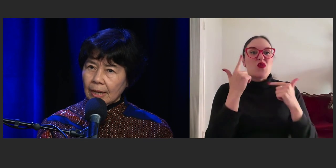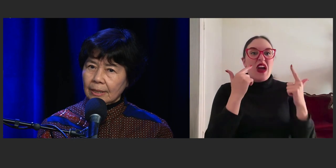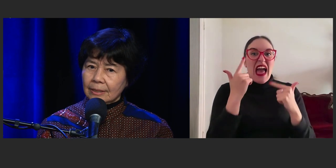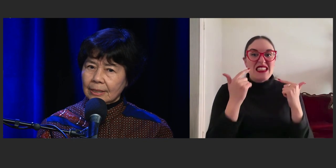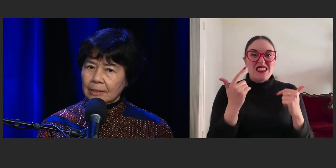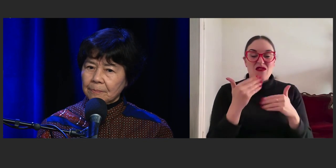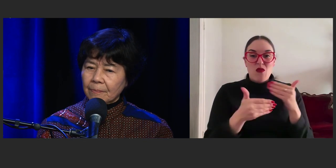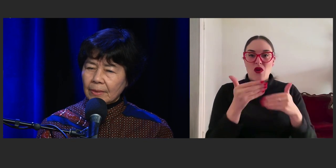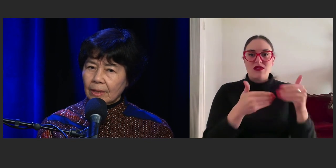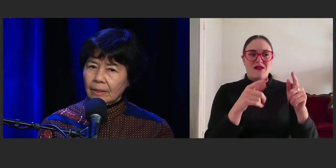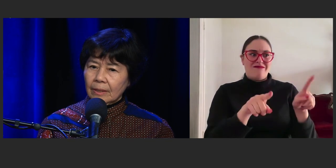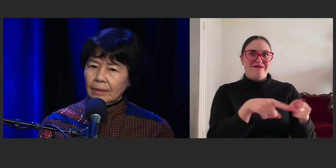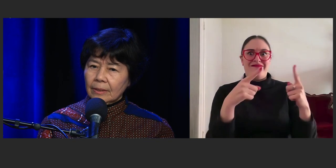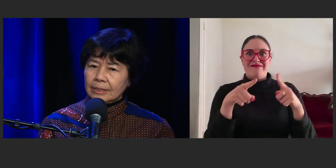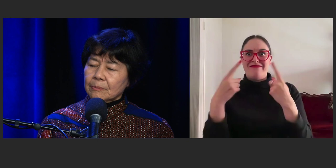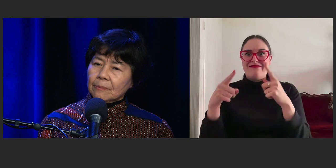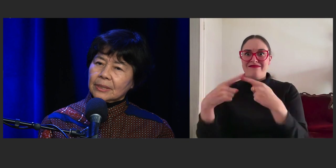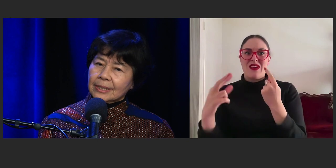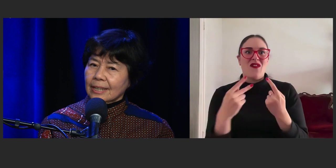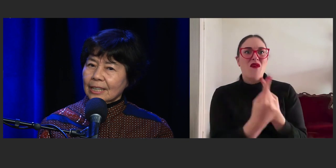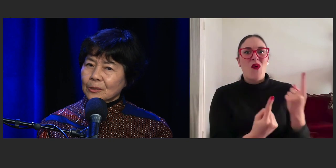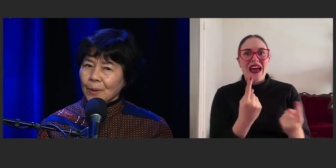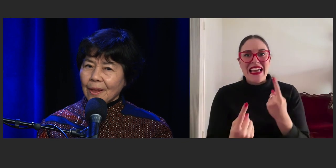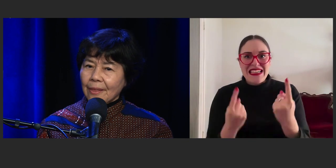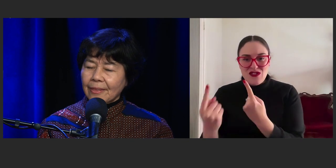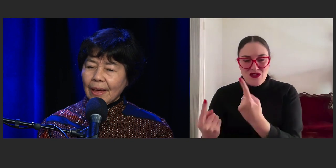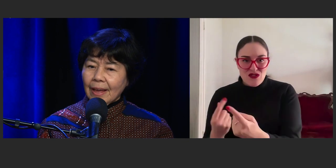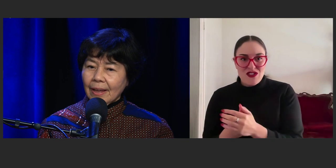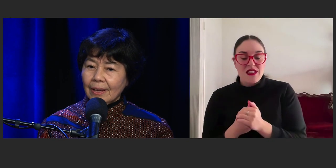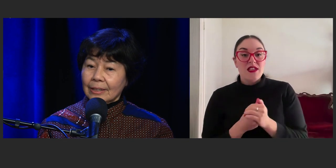And sometimes I start with a,